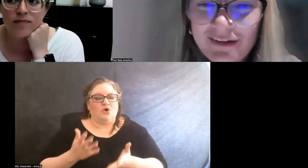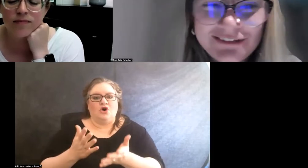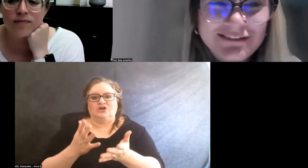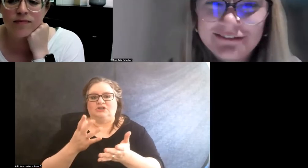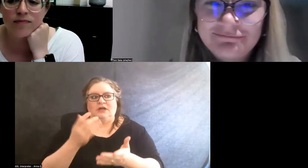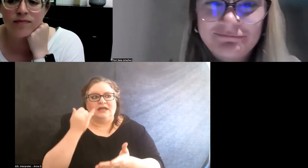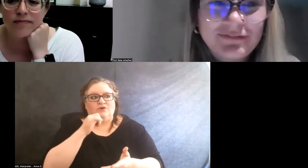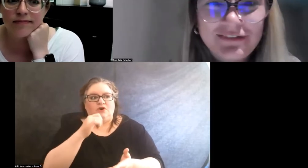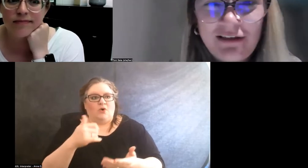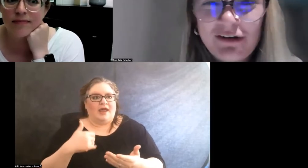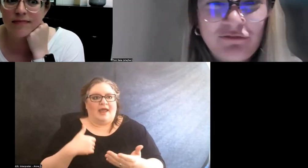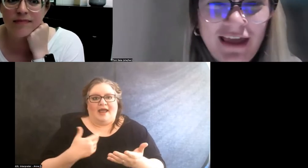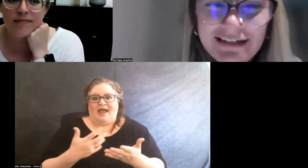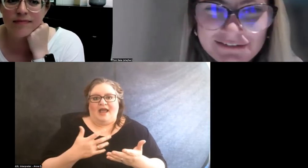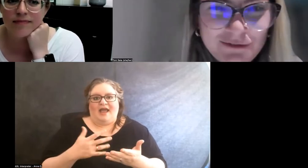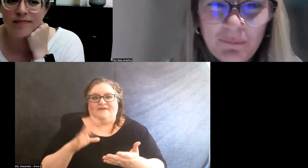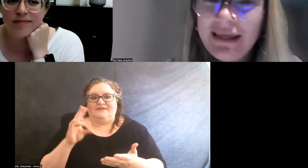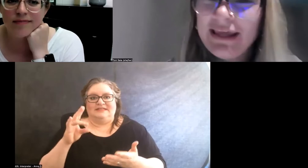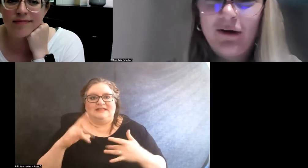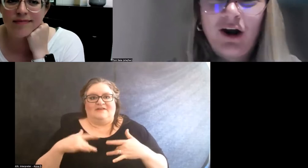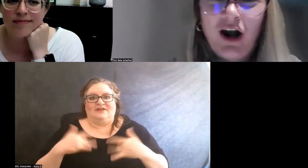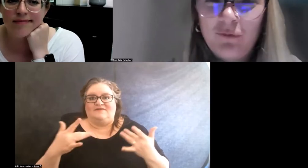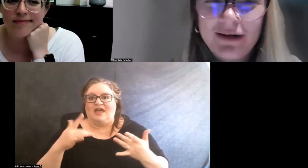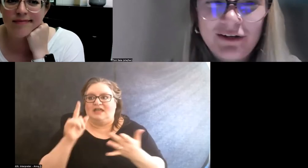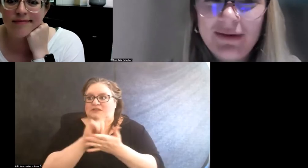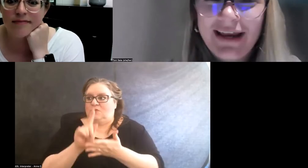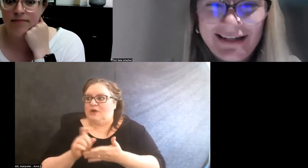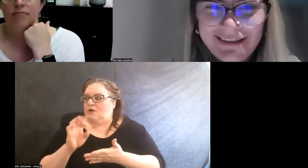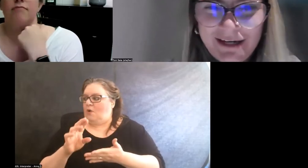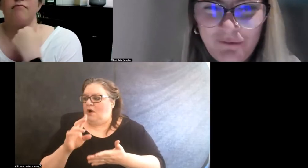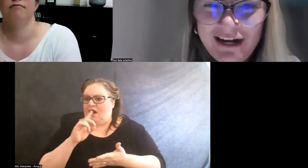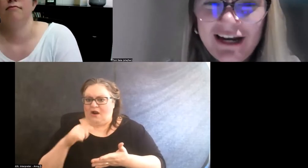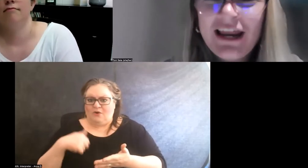like seven events a week or are we doing anything, right?